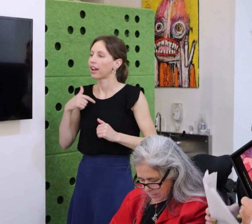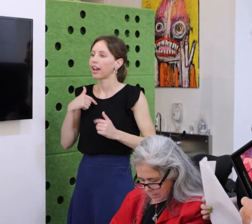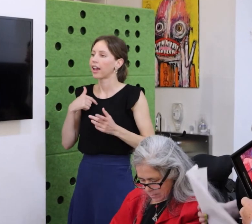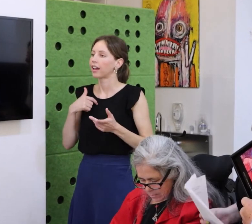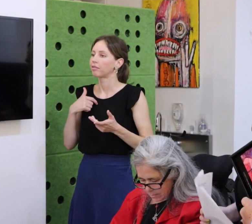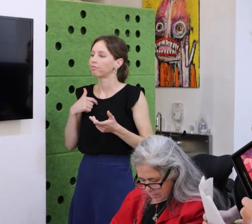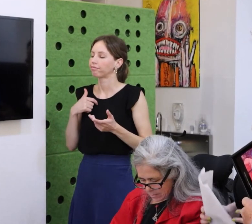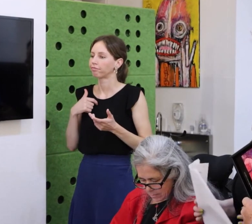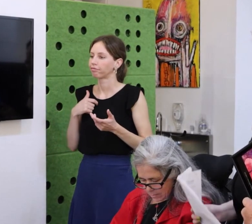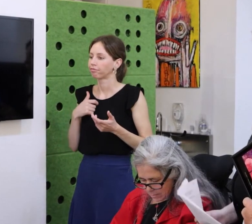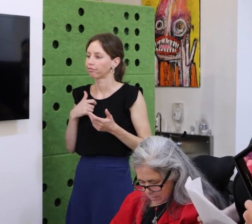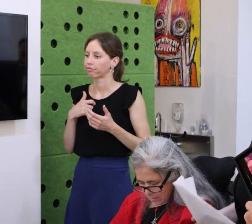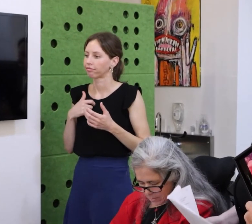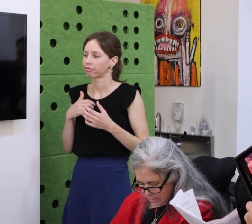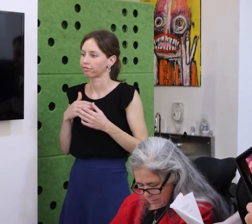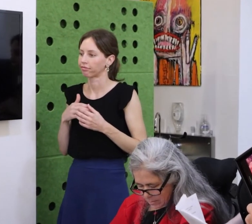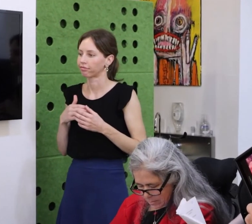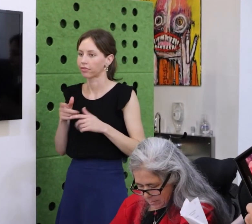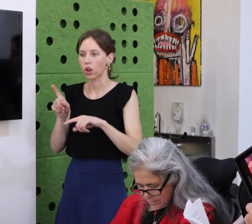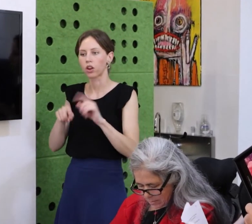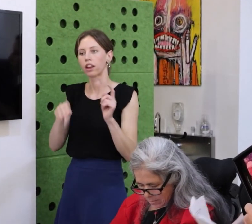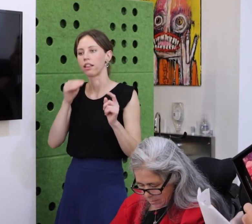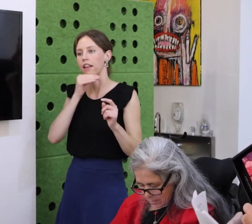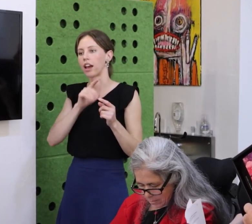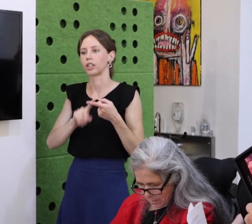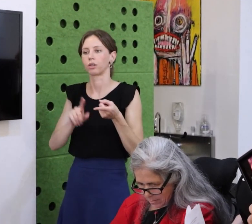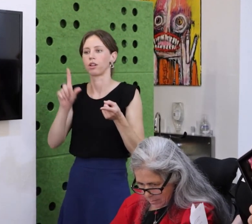and new allergies, but also my fears.